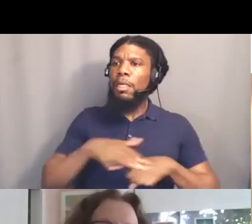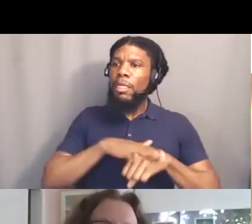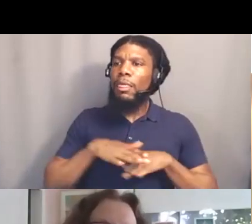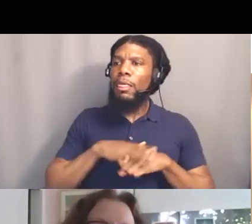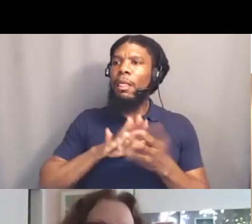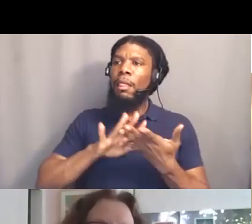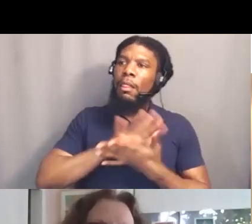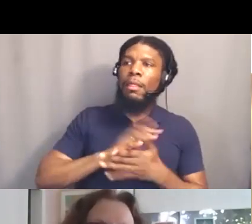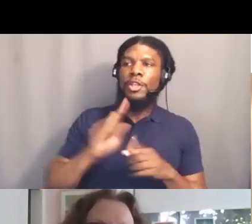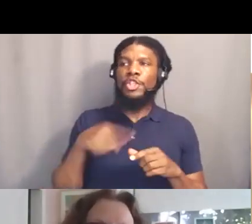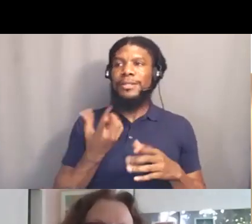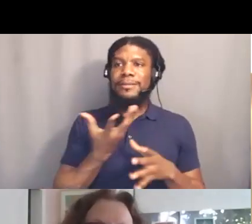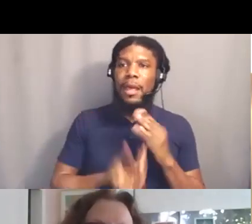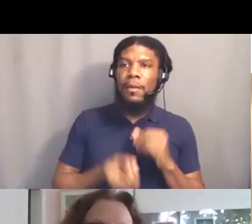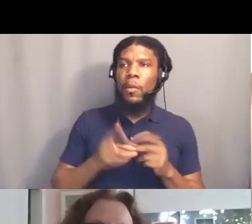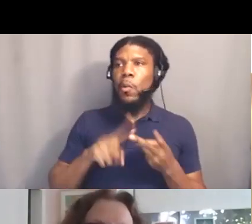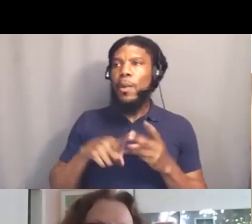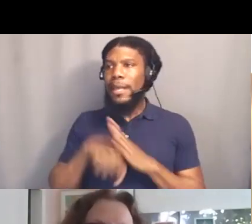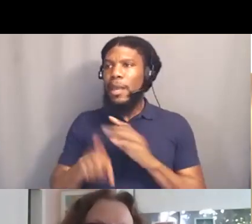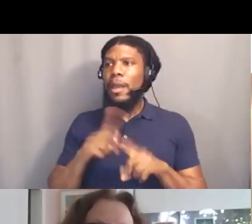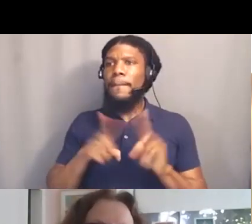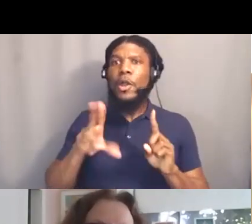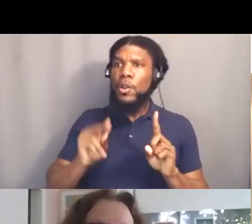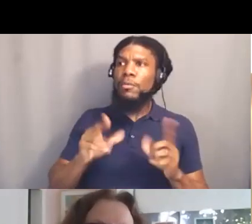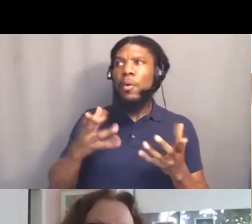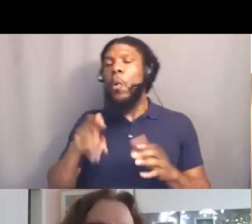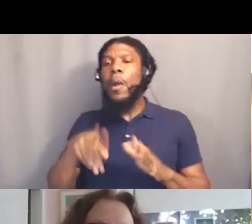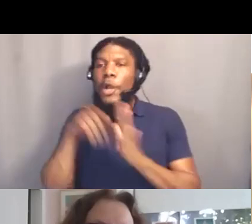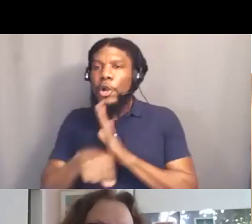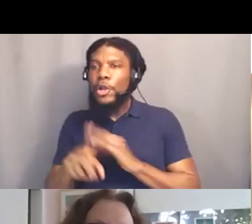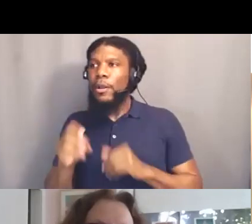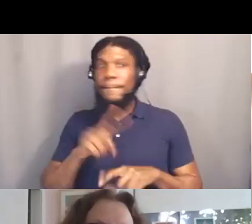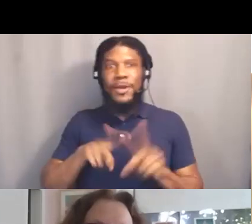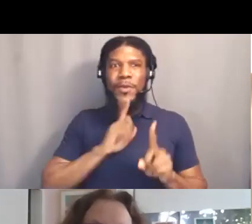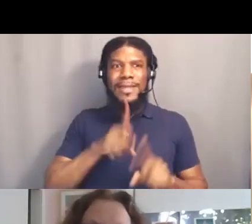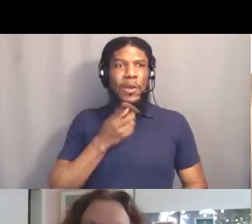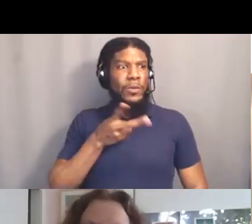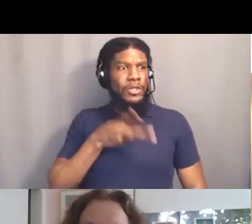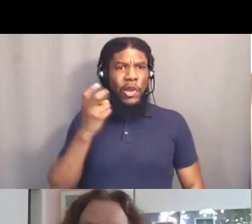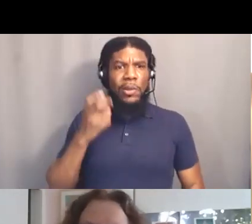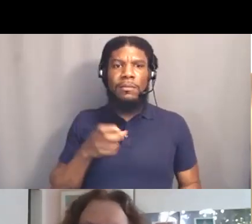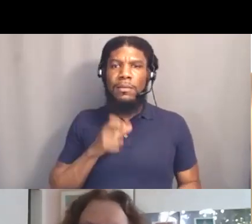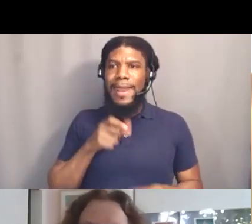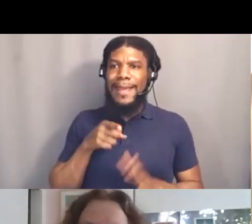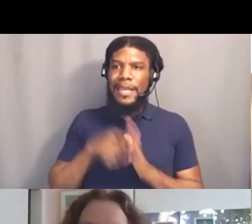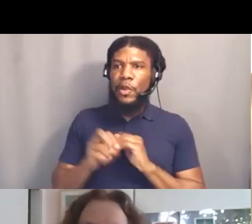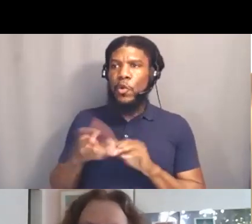or that they were killed, but they were murdered or stolen rather than killed or died. Does that make sense?